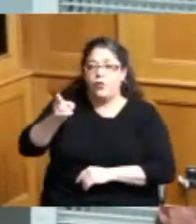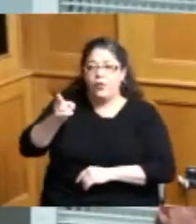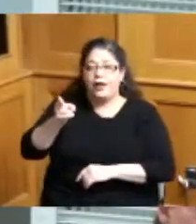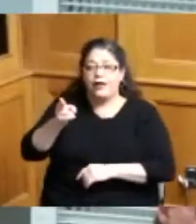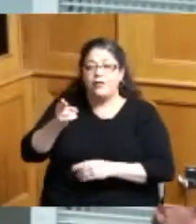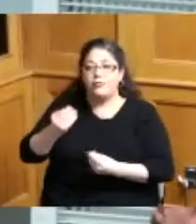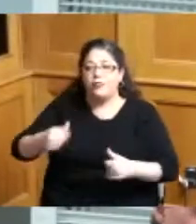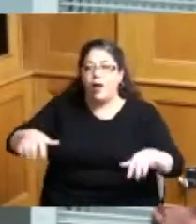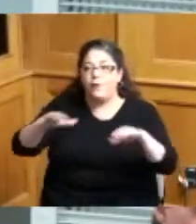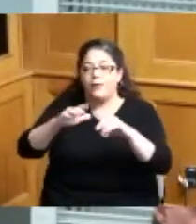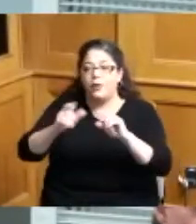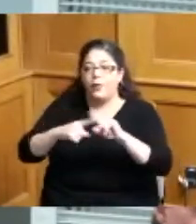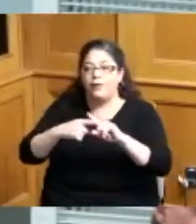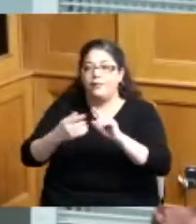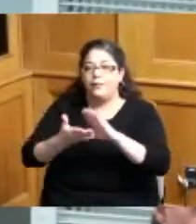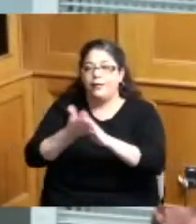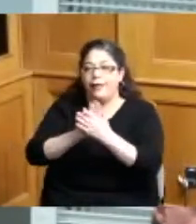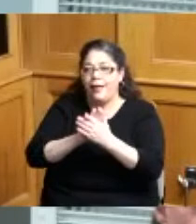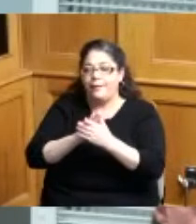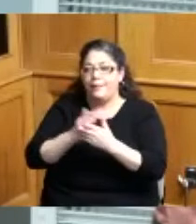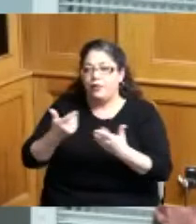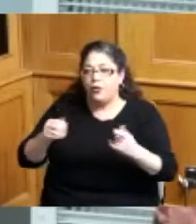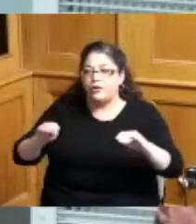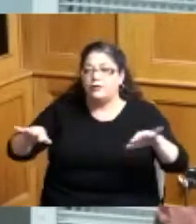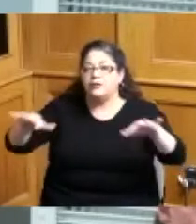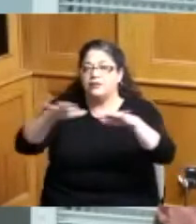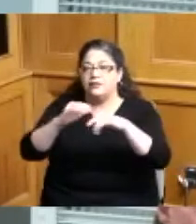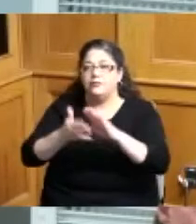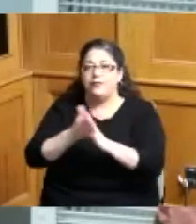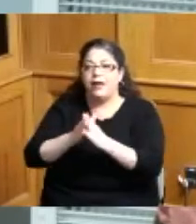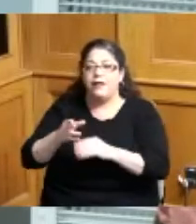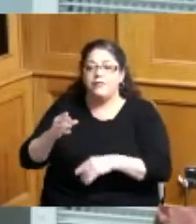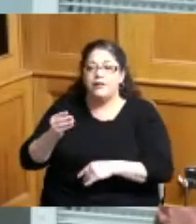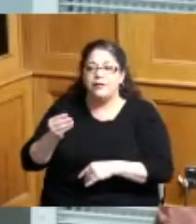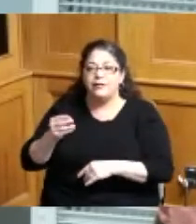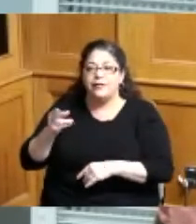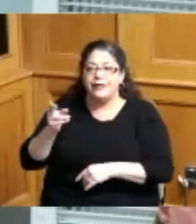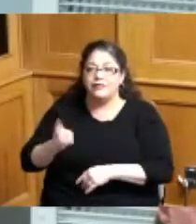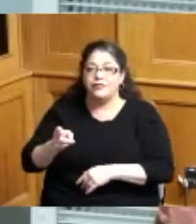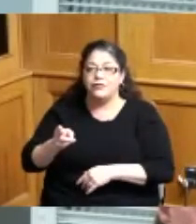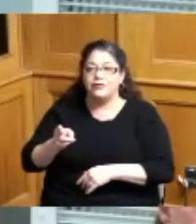and all that is state historic property and if we do do this it becomes state historic property